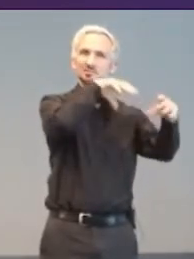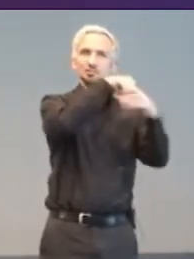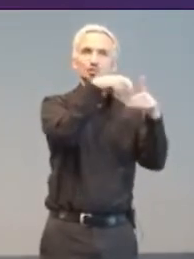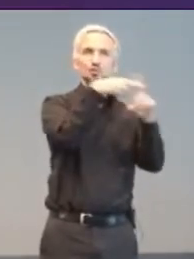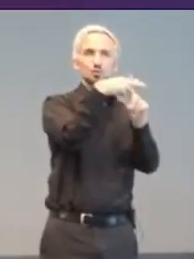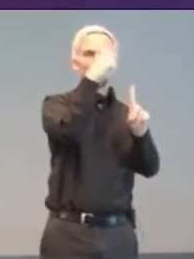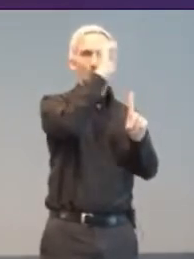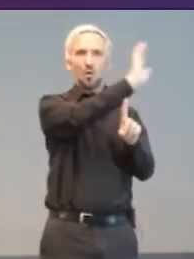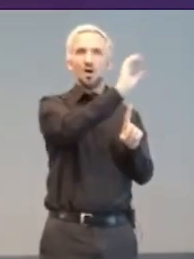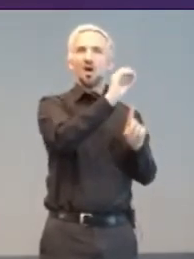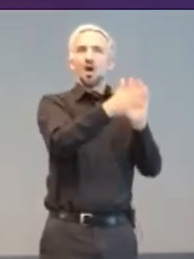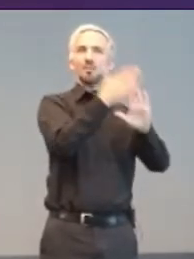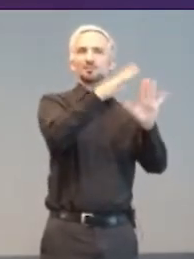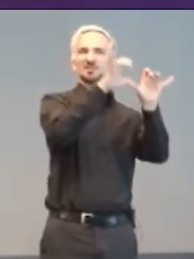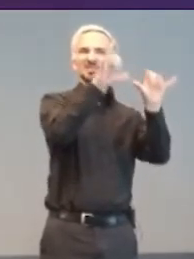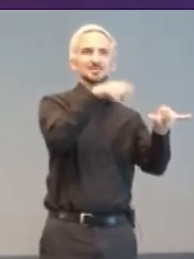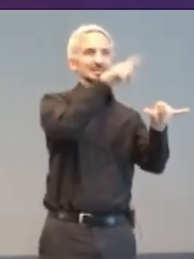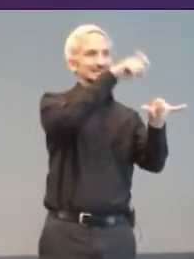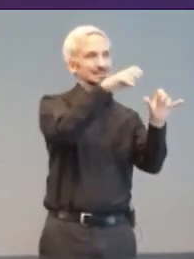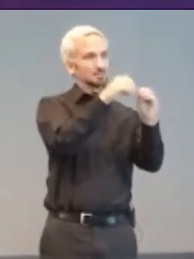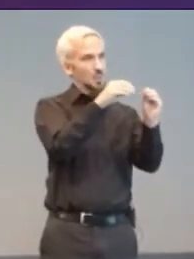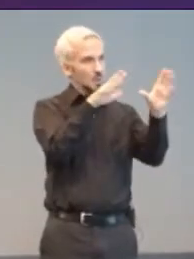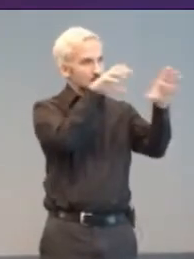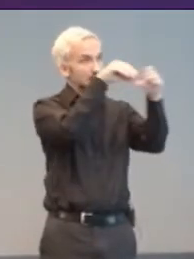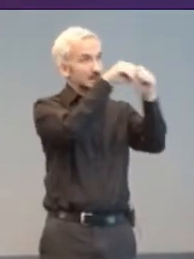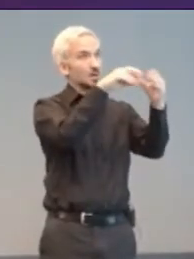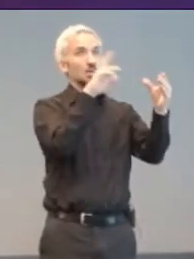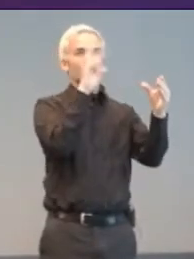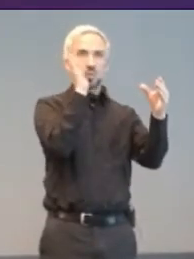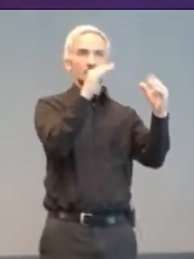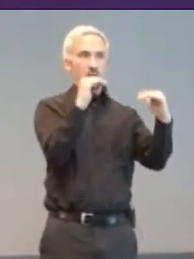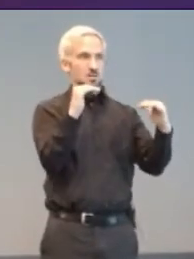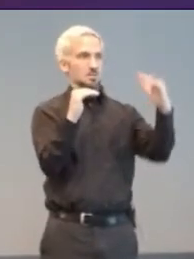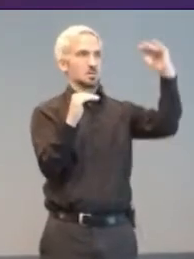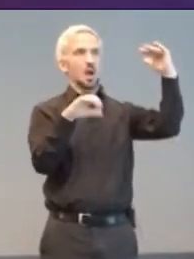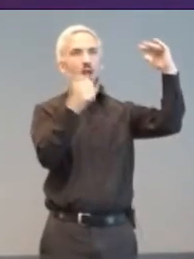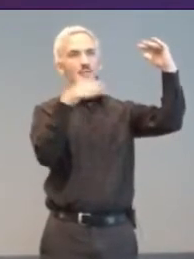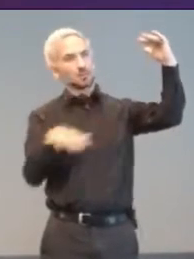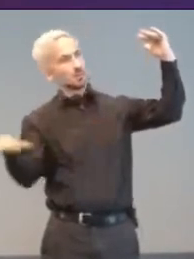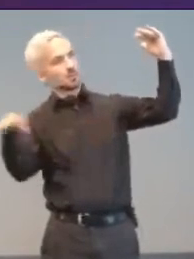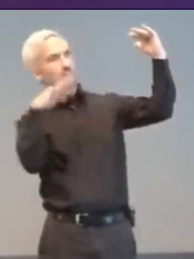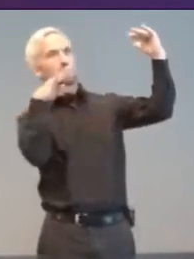and for bringing about the industry standard for connecting accessibility switches.